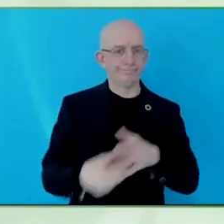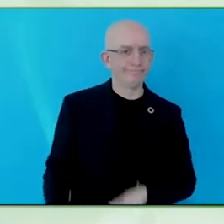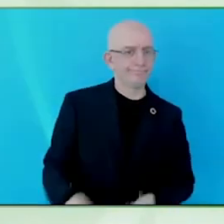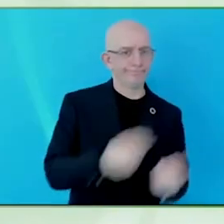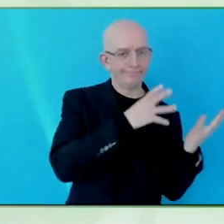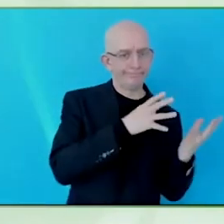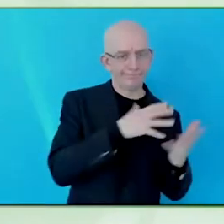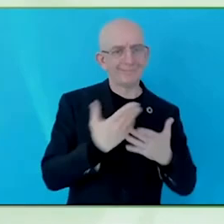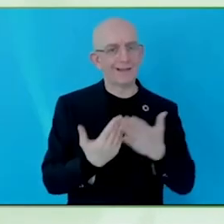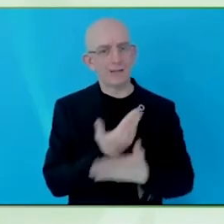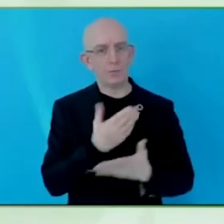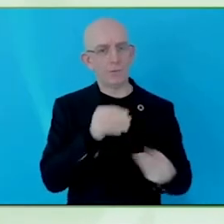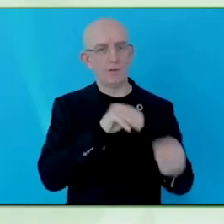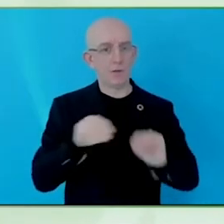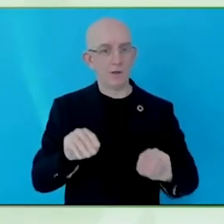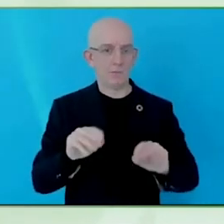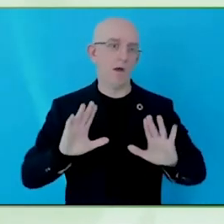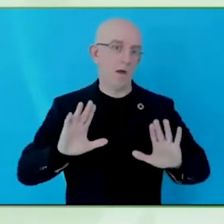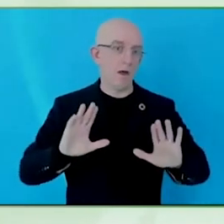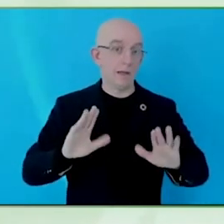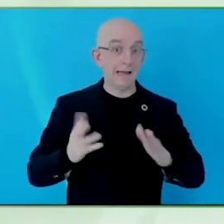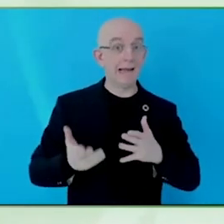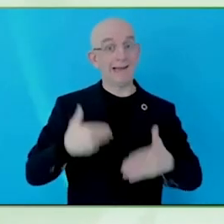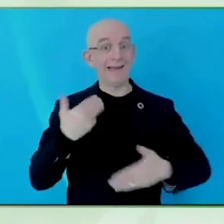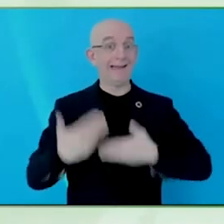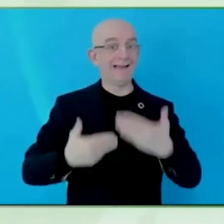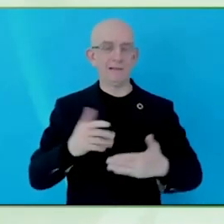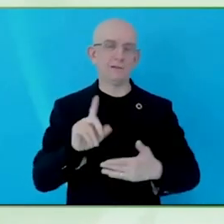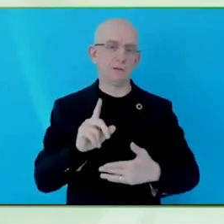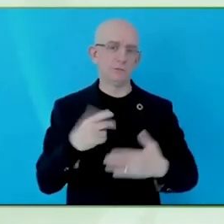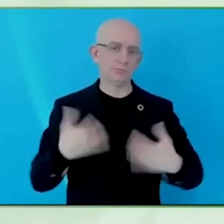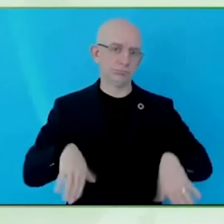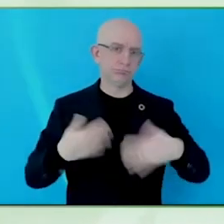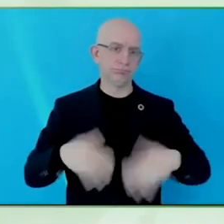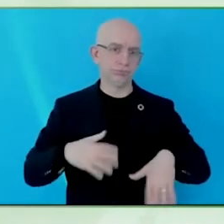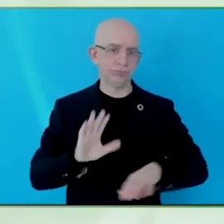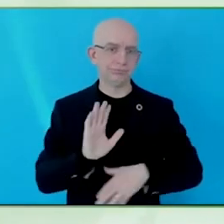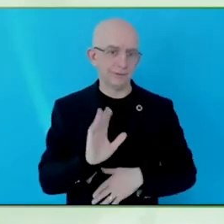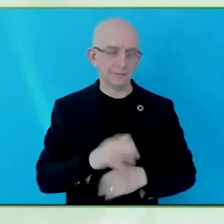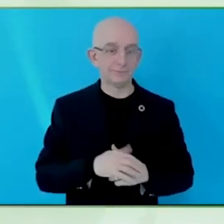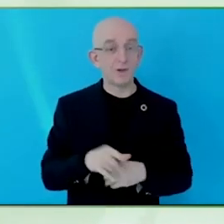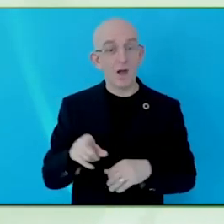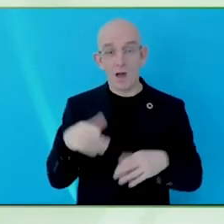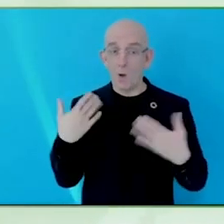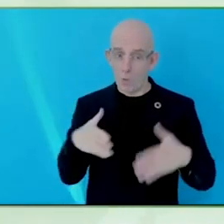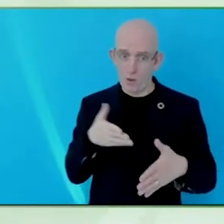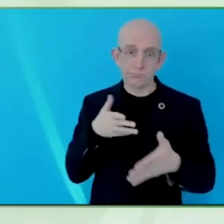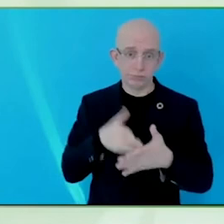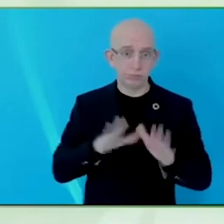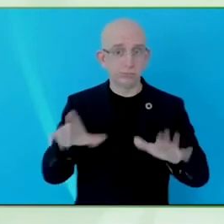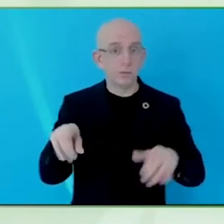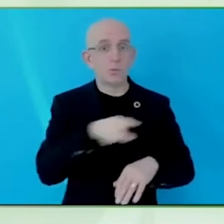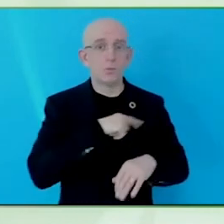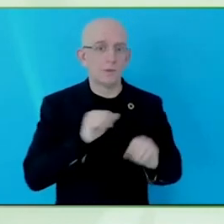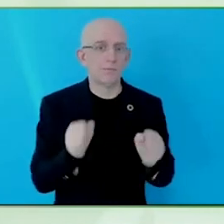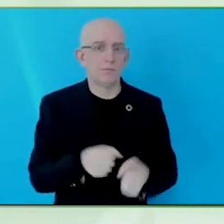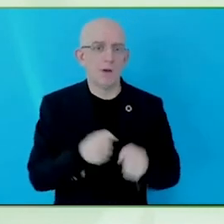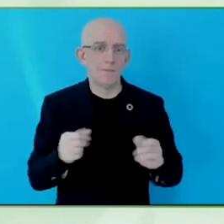overcome and I think that is what we really thrive on because we know the impact and benefit it has when we get it right is going to be